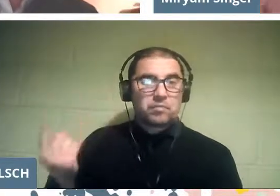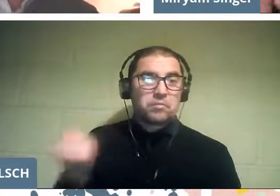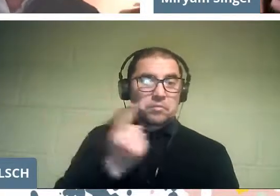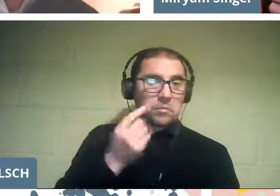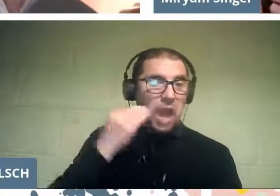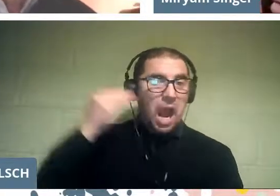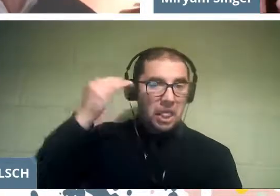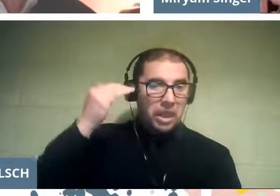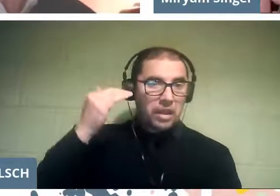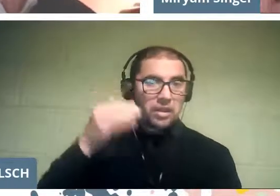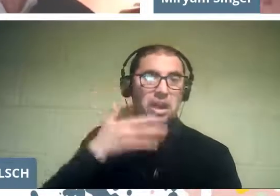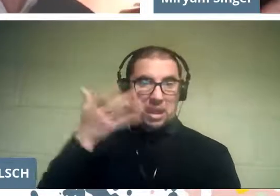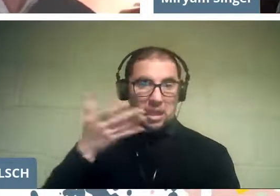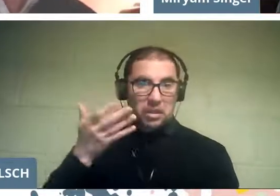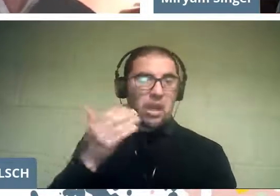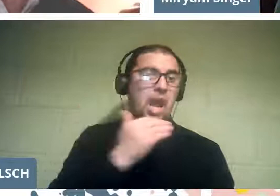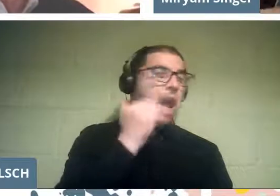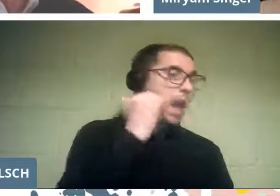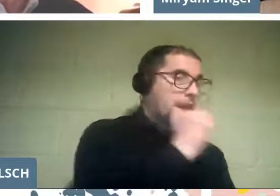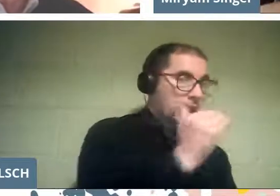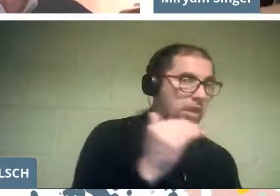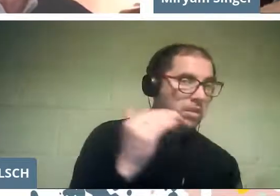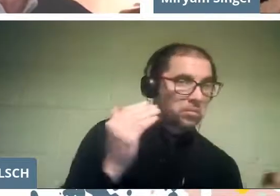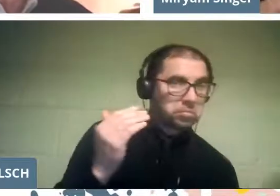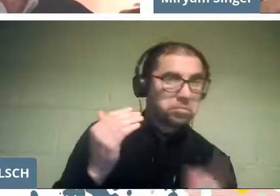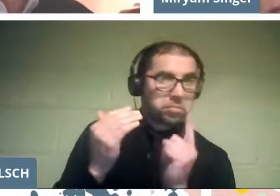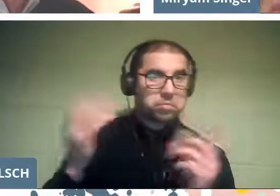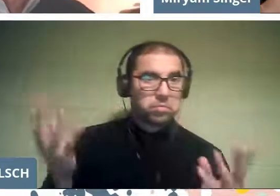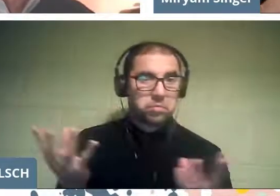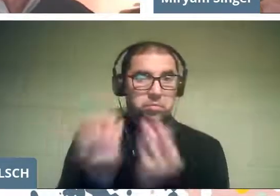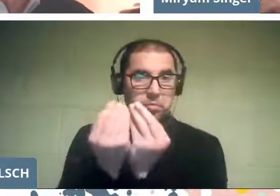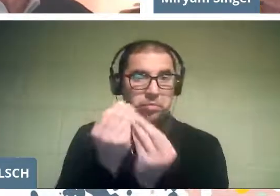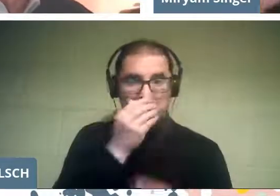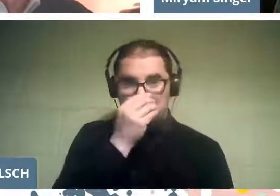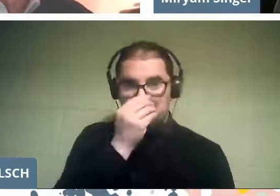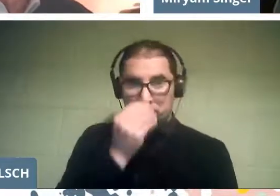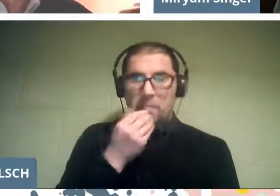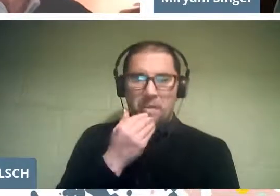in the main roles, but there was an enormous number